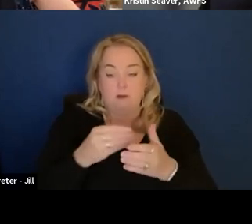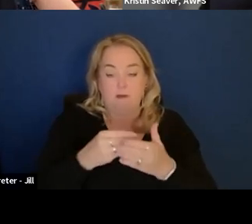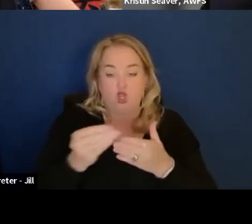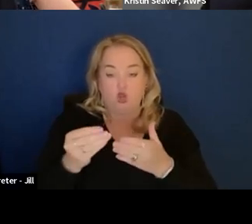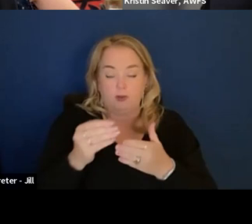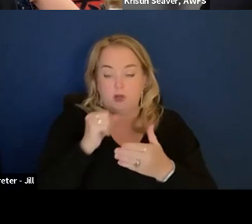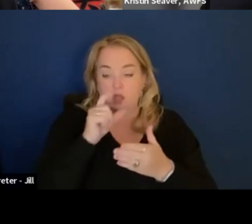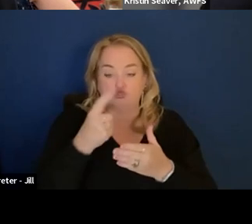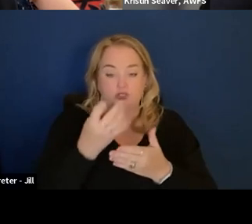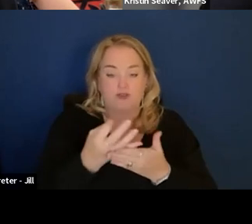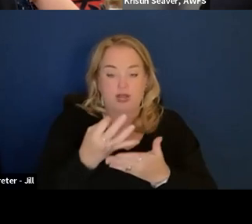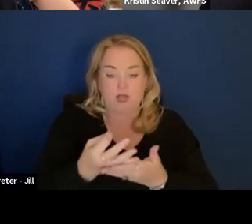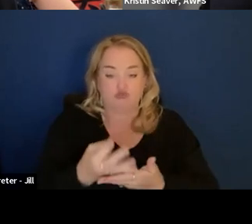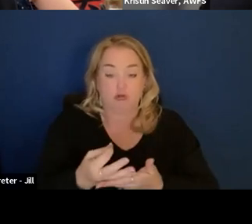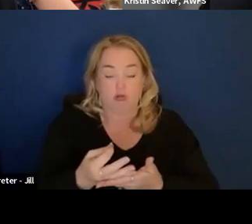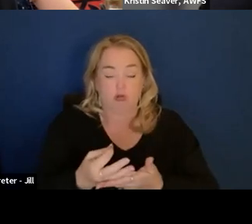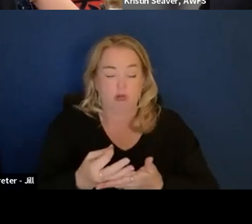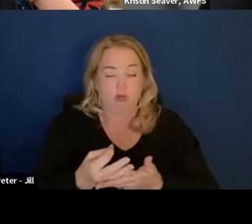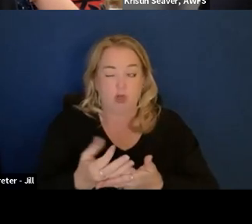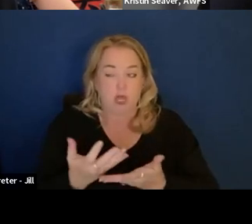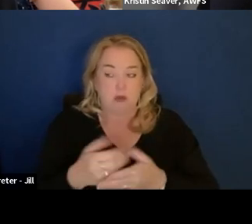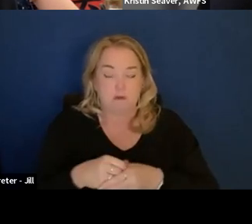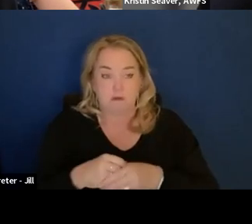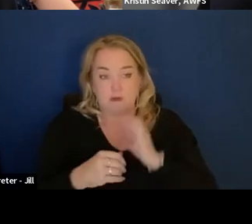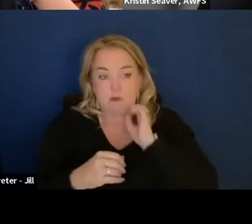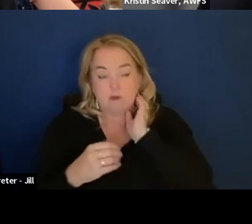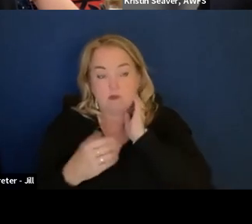and maybe there is something along the use